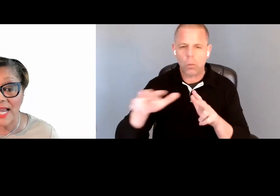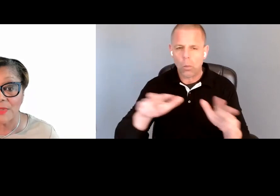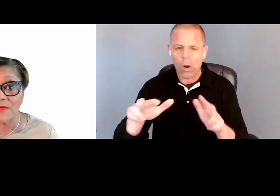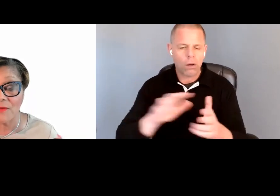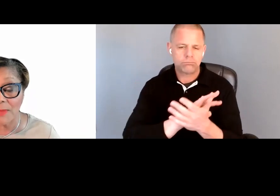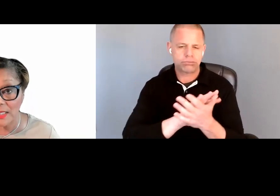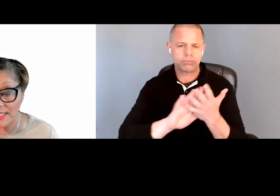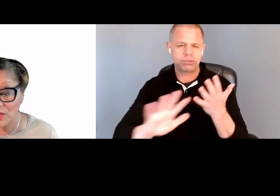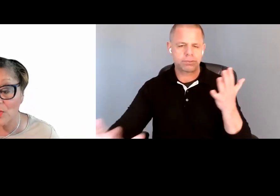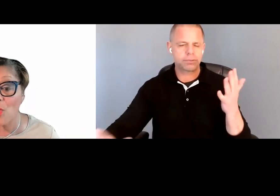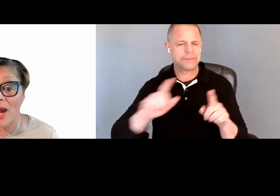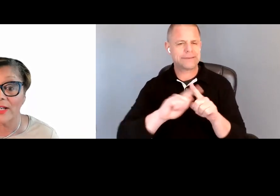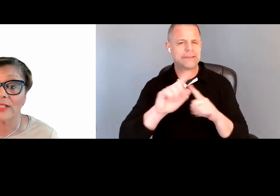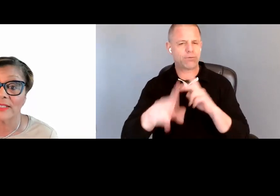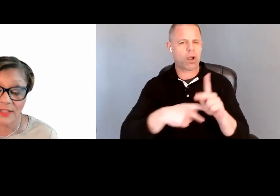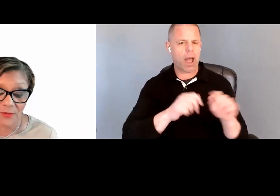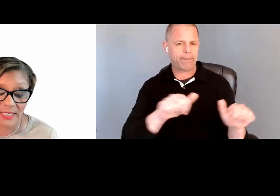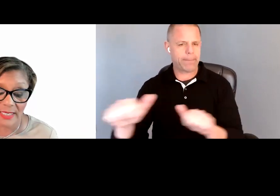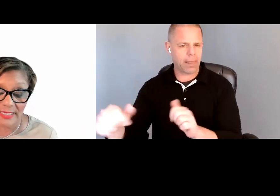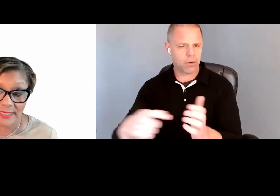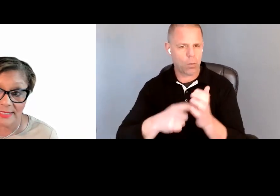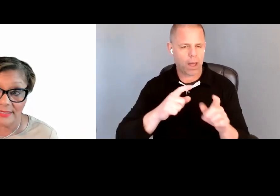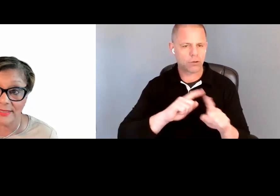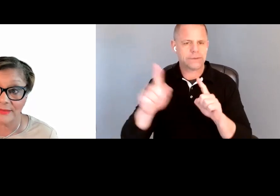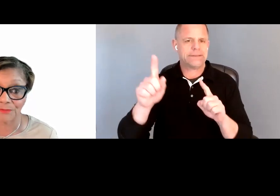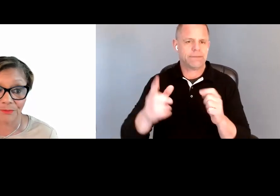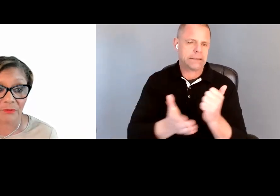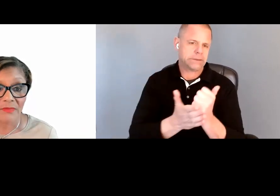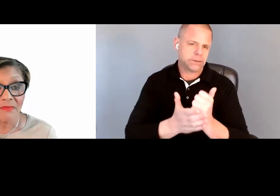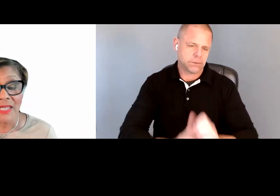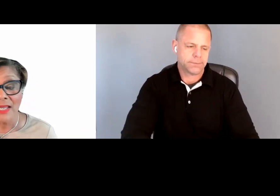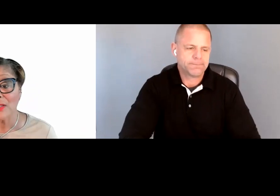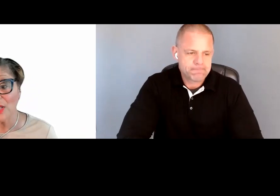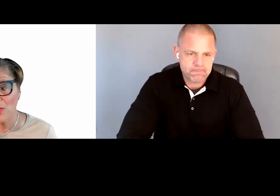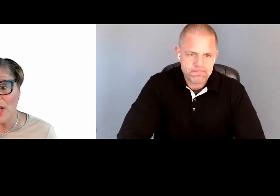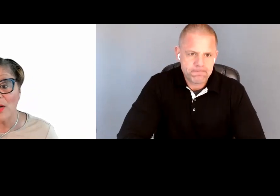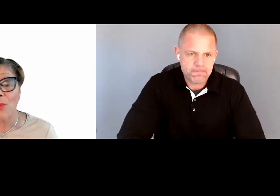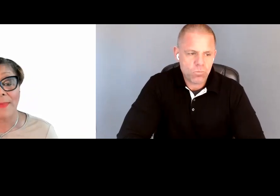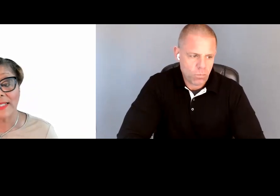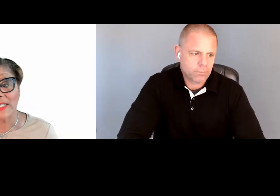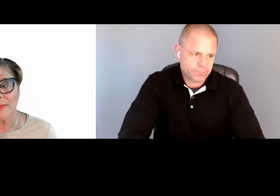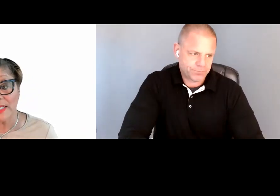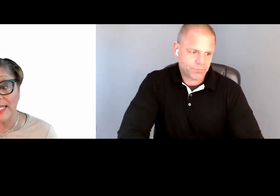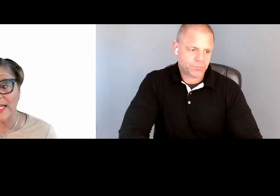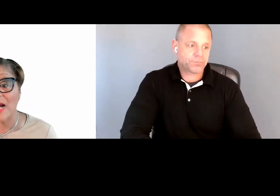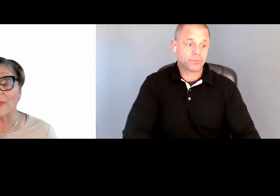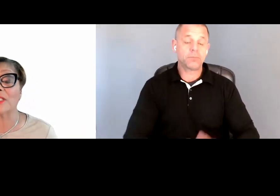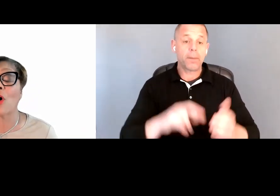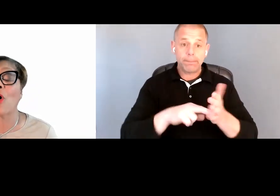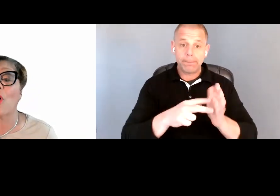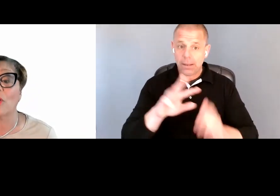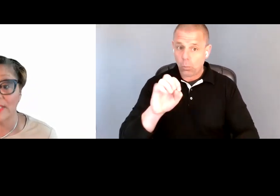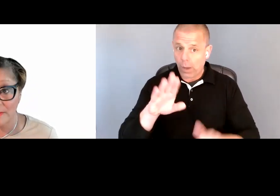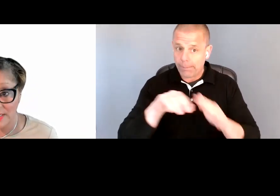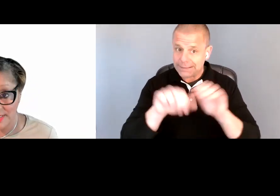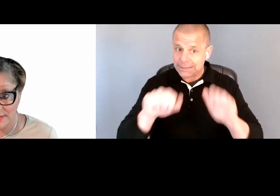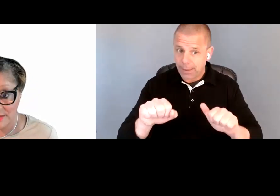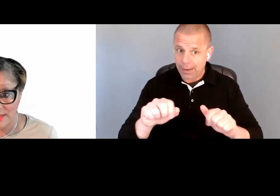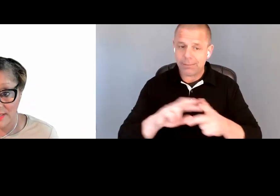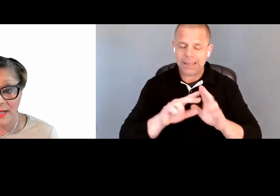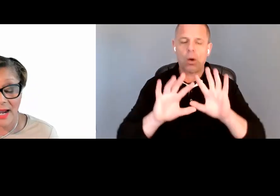types of abilities require different assistance. So Web accessibility encompasses all disabilities